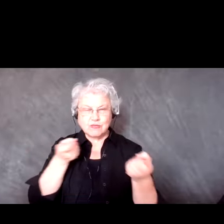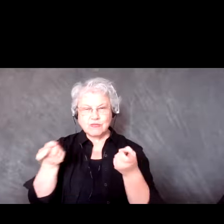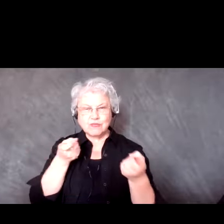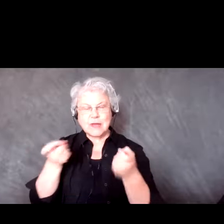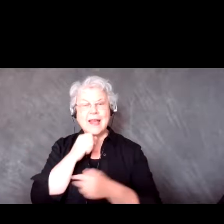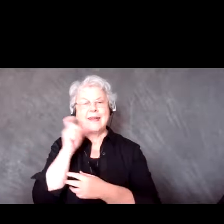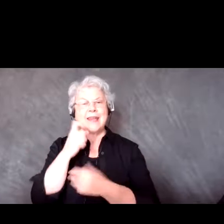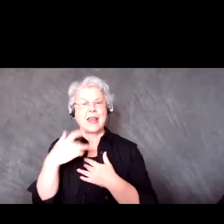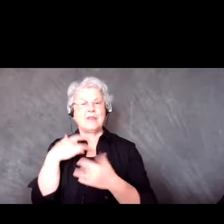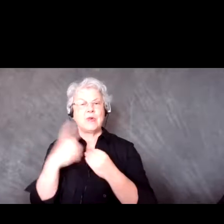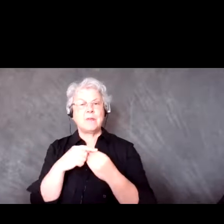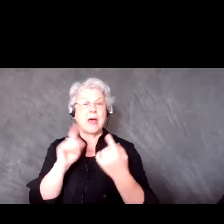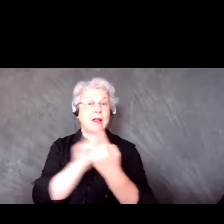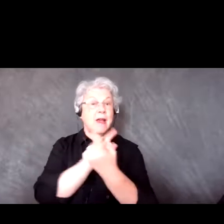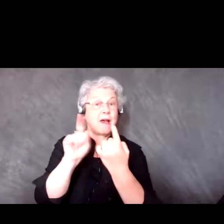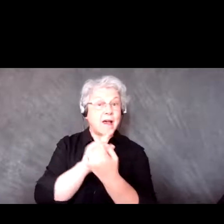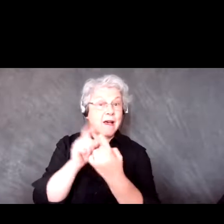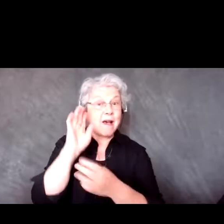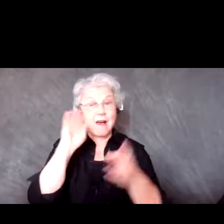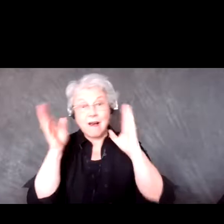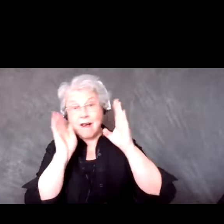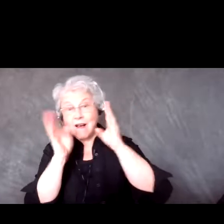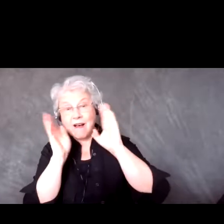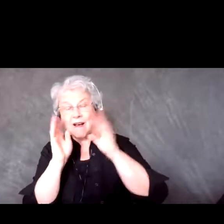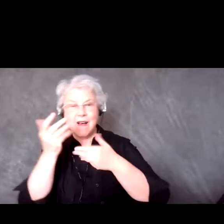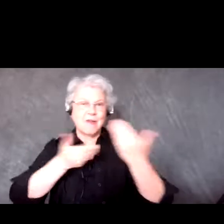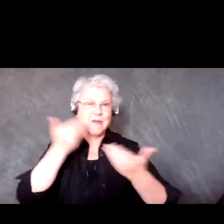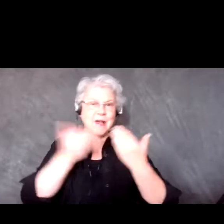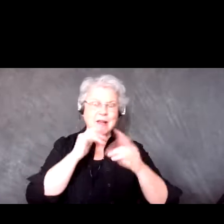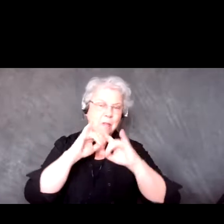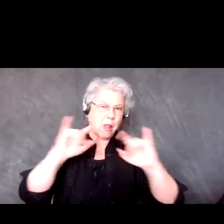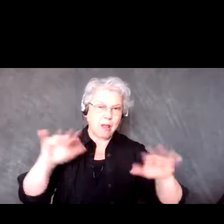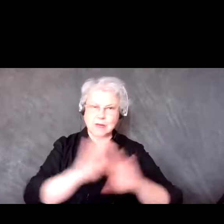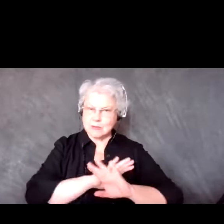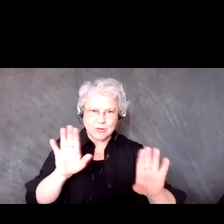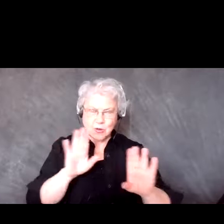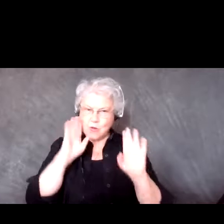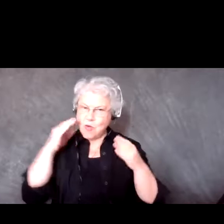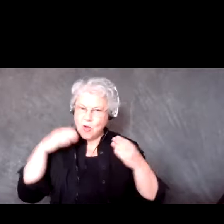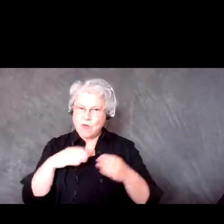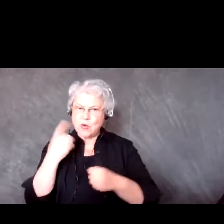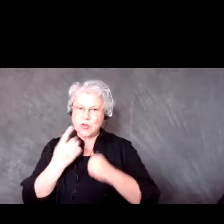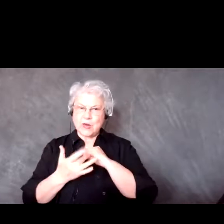meeting people, not having to worry about any of those things. It takes that stress off your